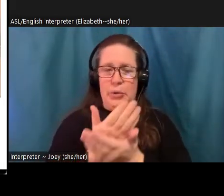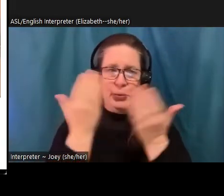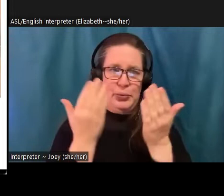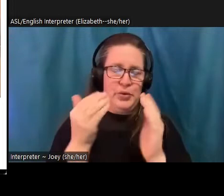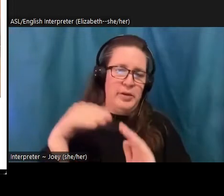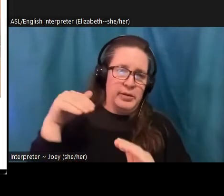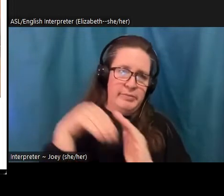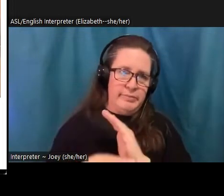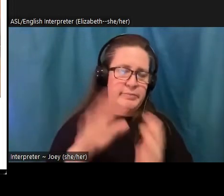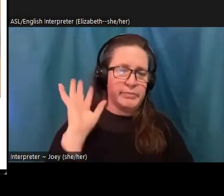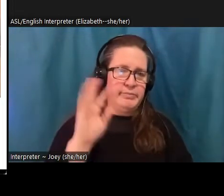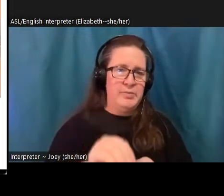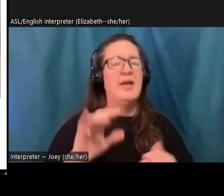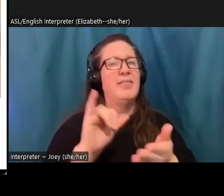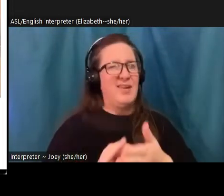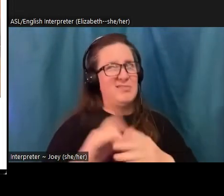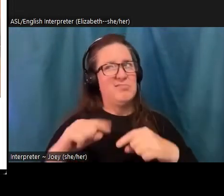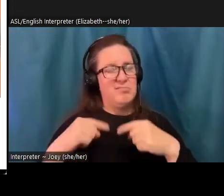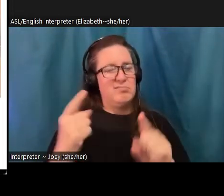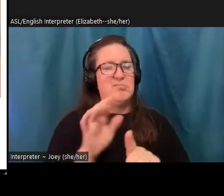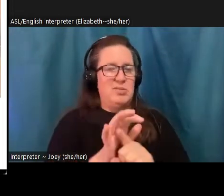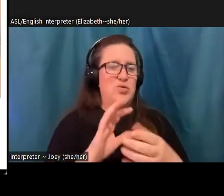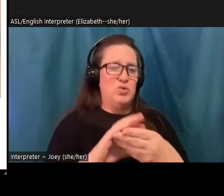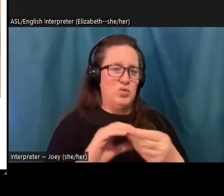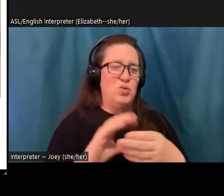of the climate movement. And then the third story is what